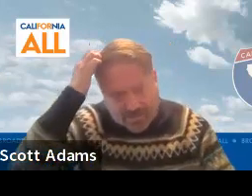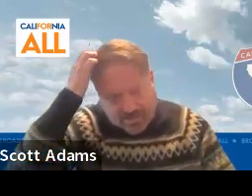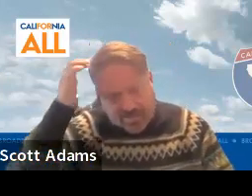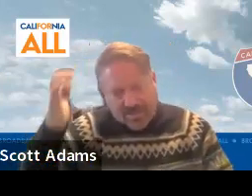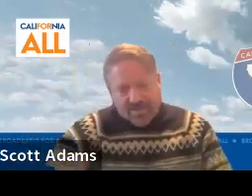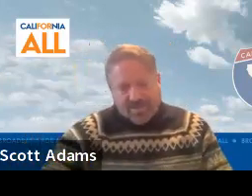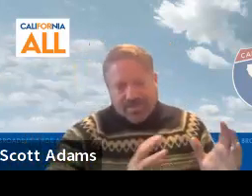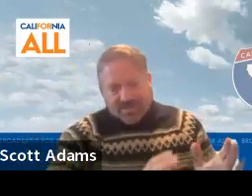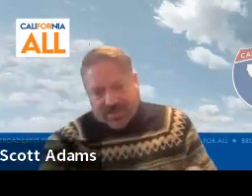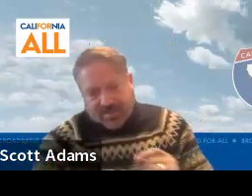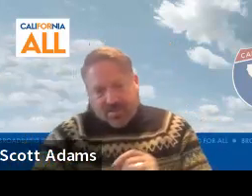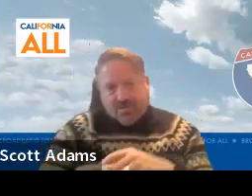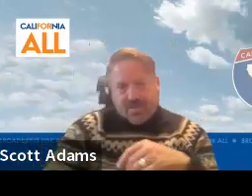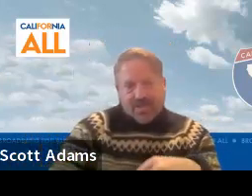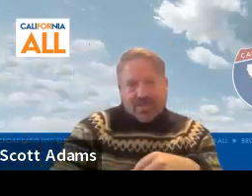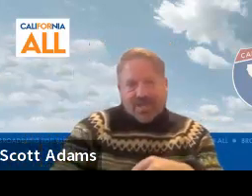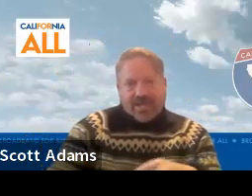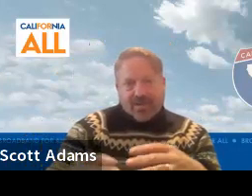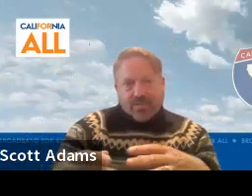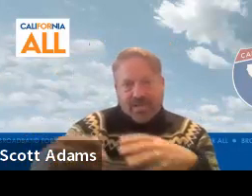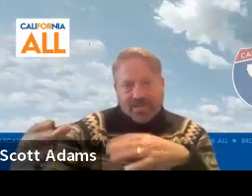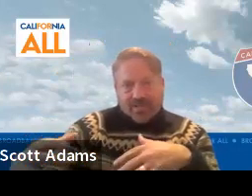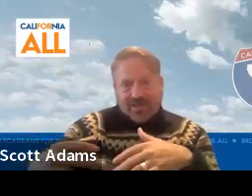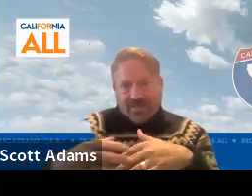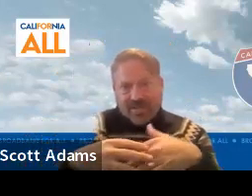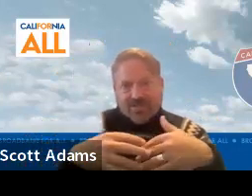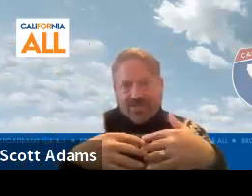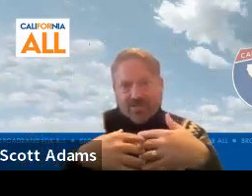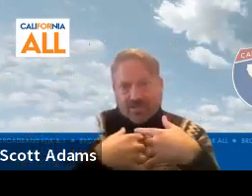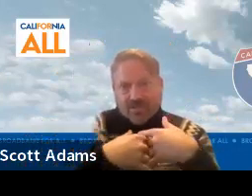There's the basic, There's the intermediate and the advanced skills.